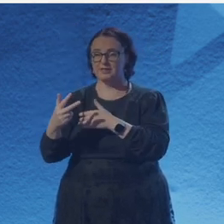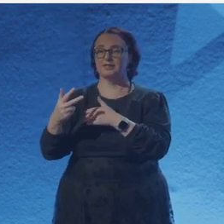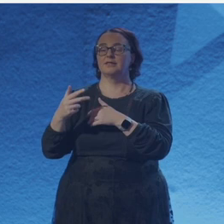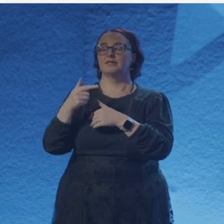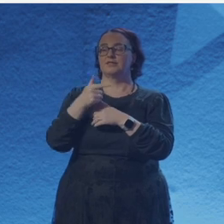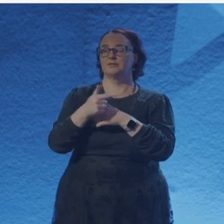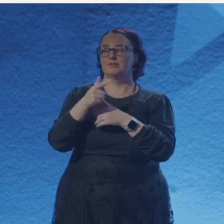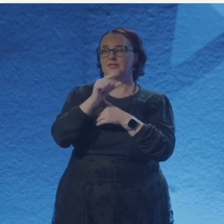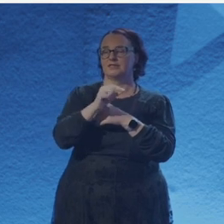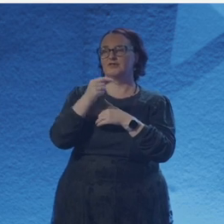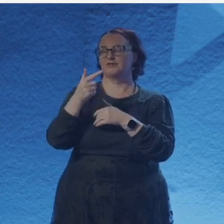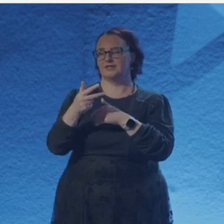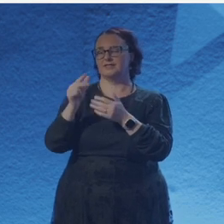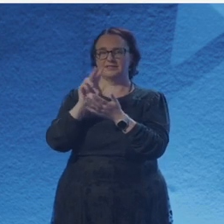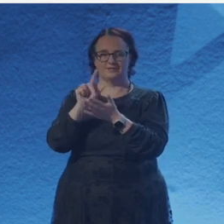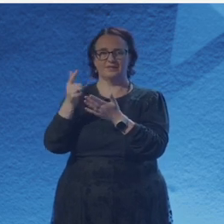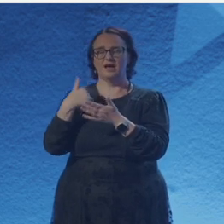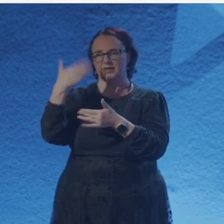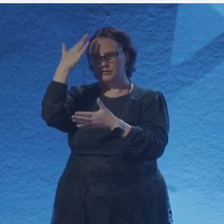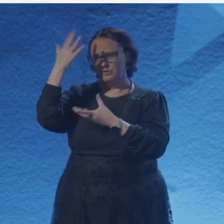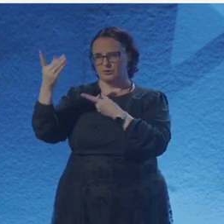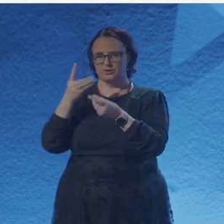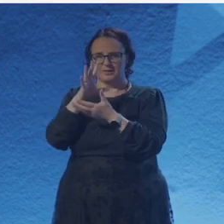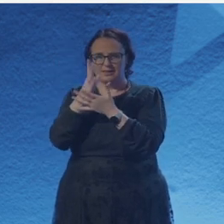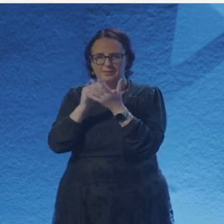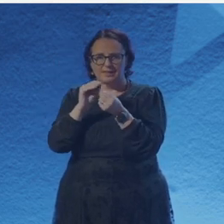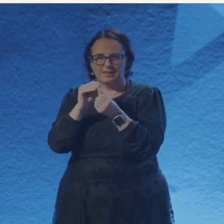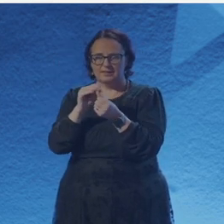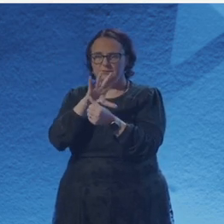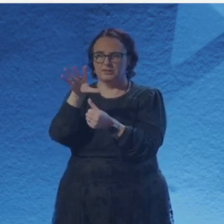as they jury- rig their weapons, rolling when they're hit.